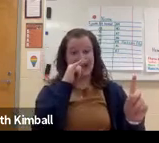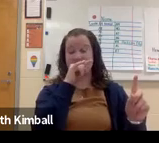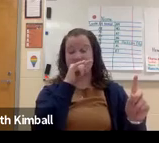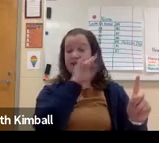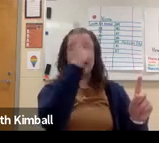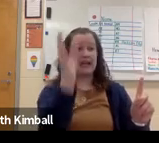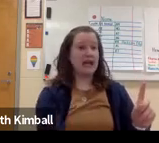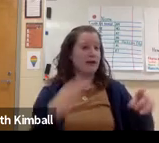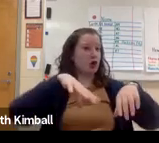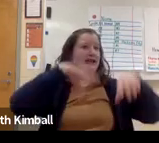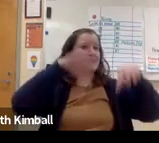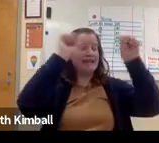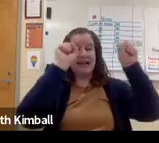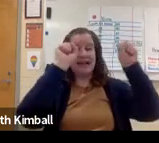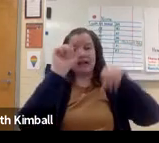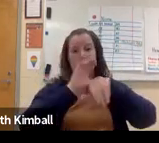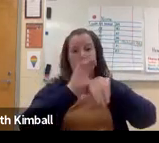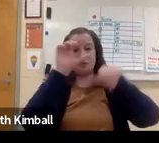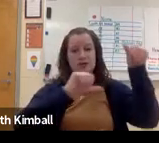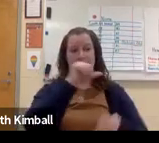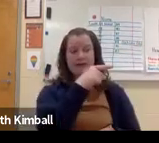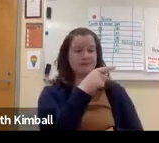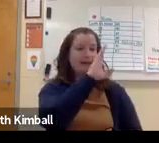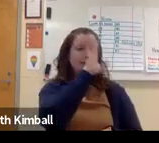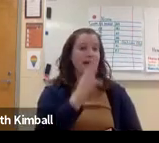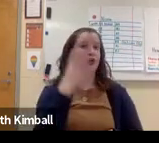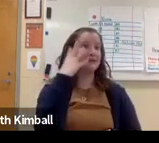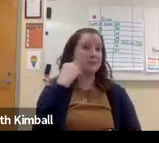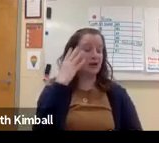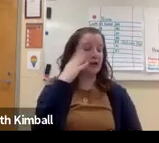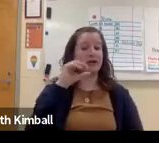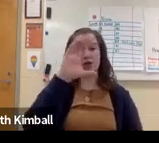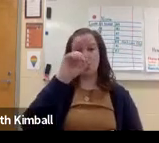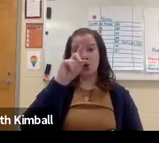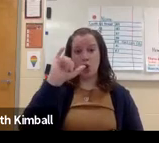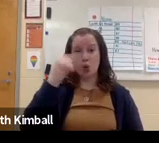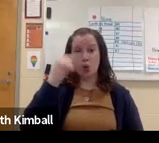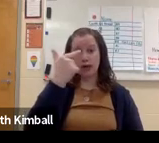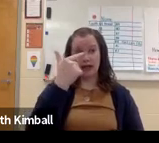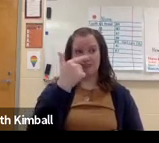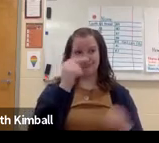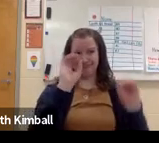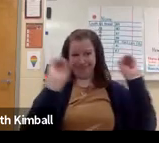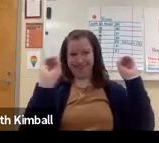And my first teaching experience at a high school level, those students had never taken a computer science class before.